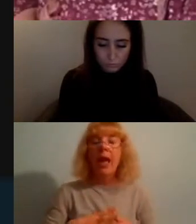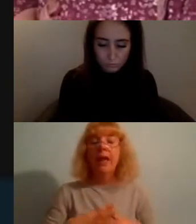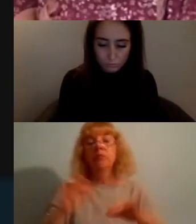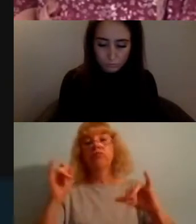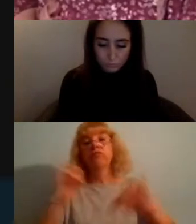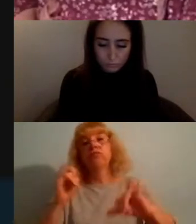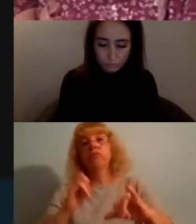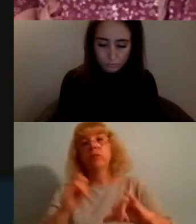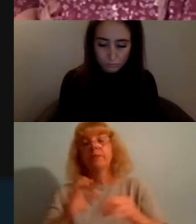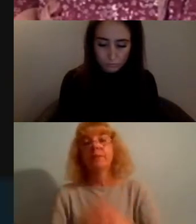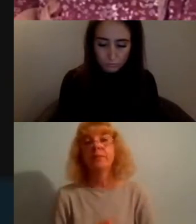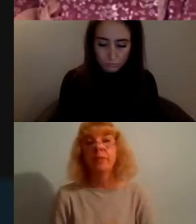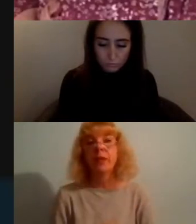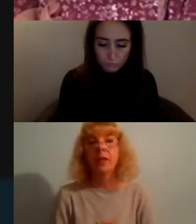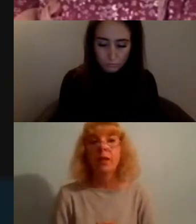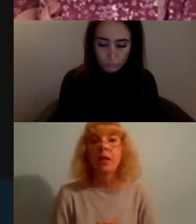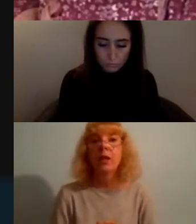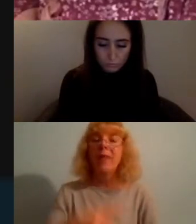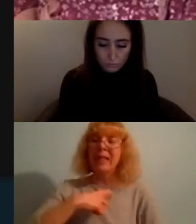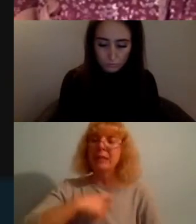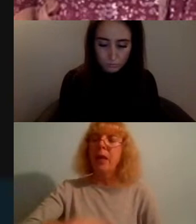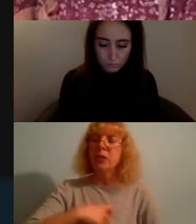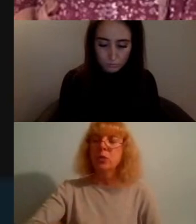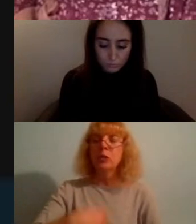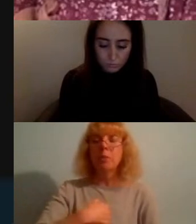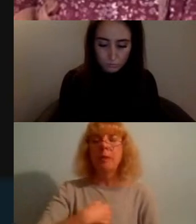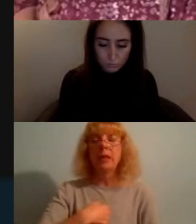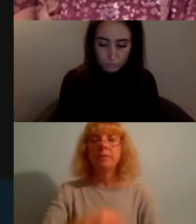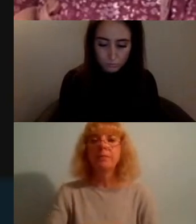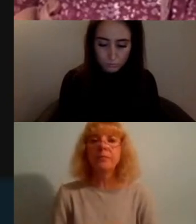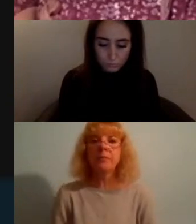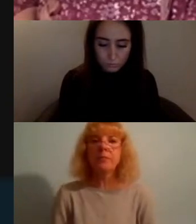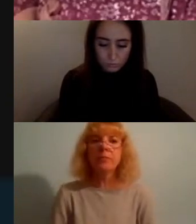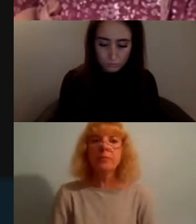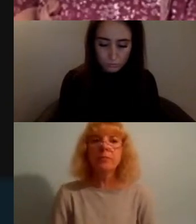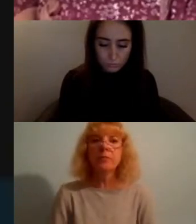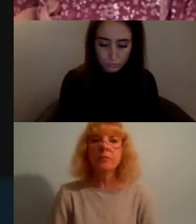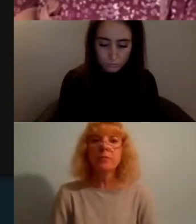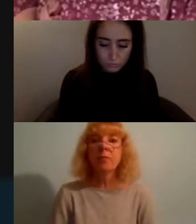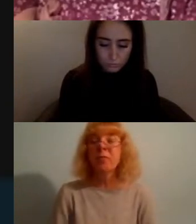and that's something which is very very personal to me and yeah that's all I kind of wanted